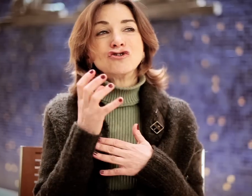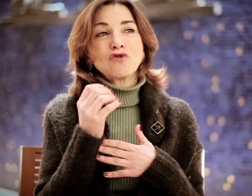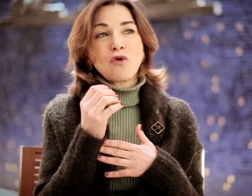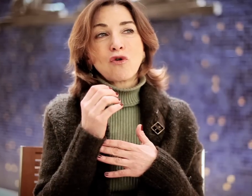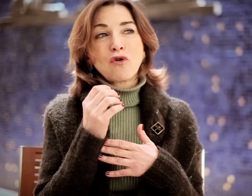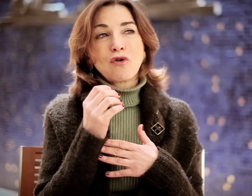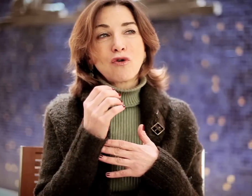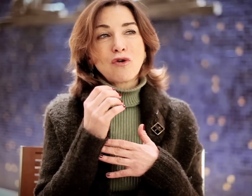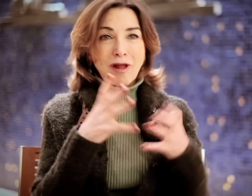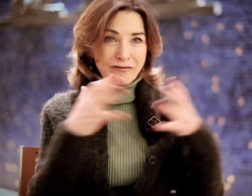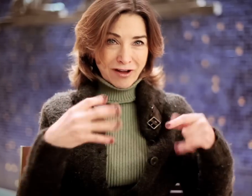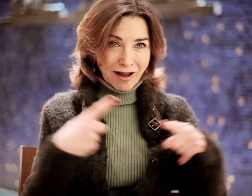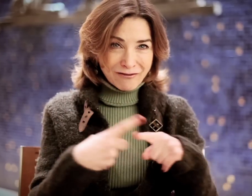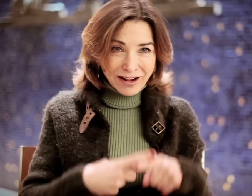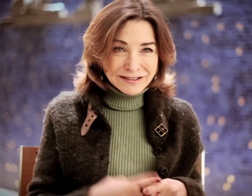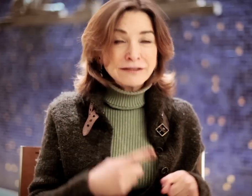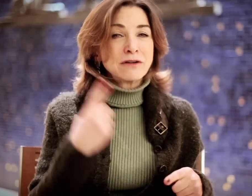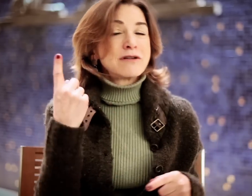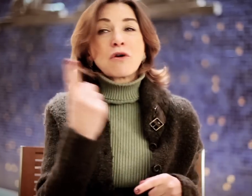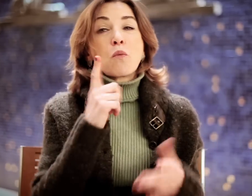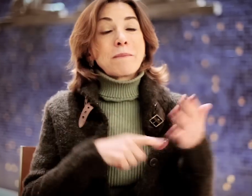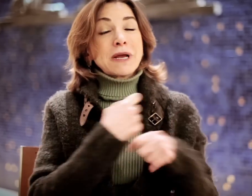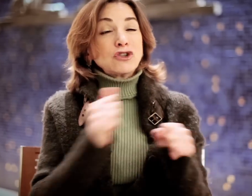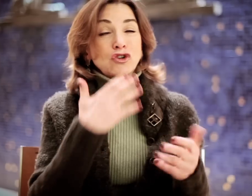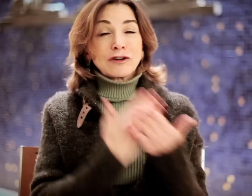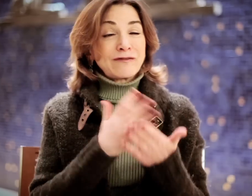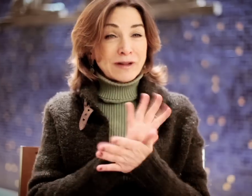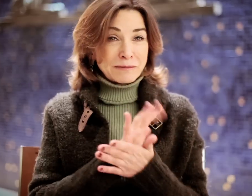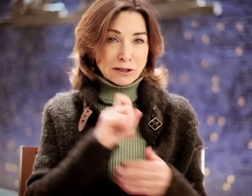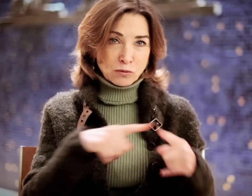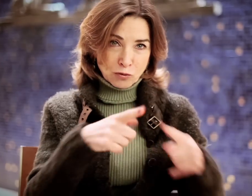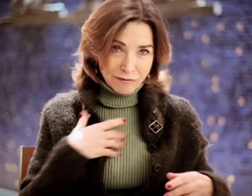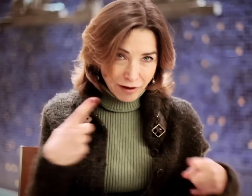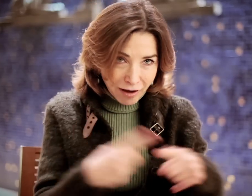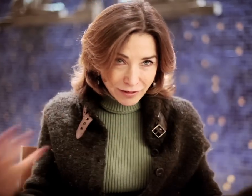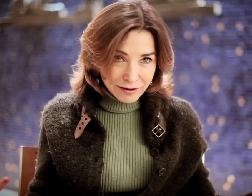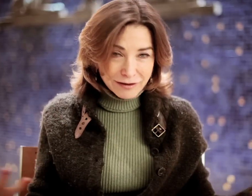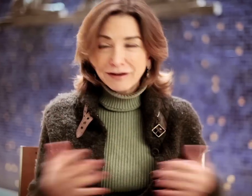So, there were lots of conflict. What makes a good film is when you have conflict.